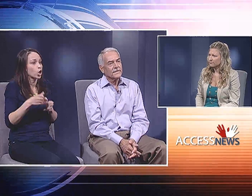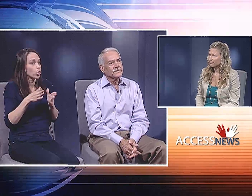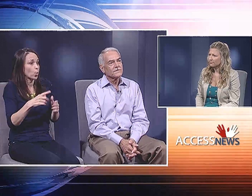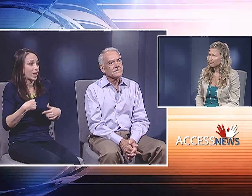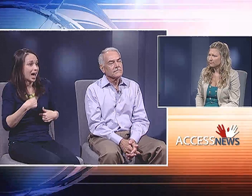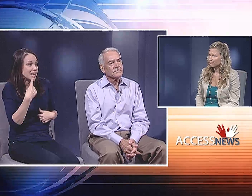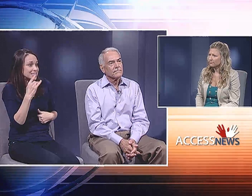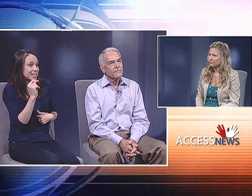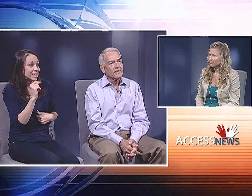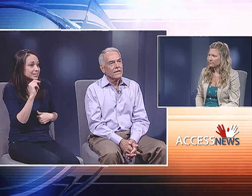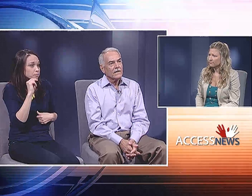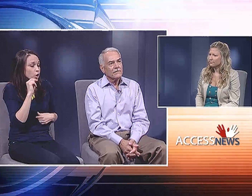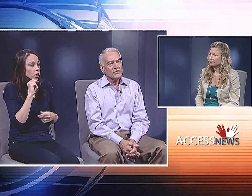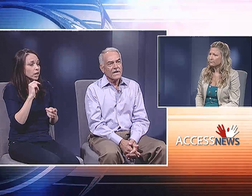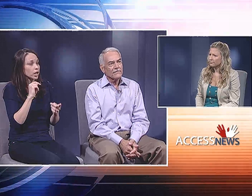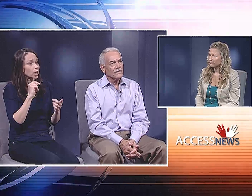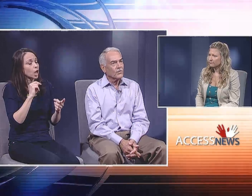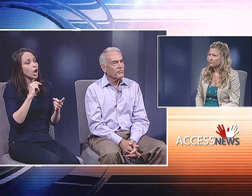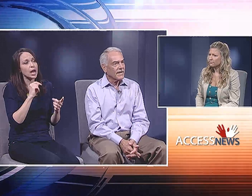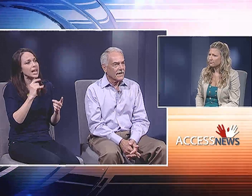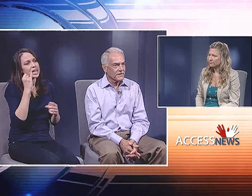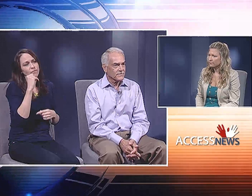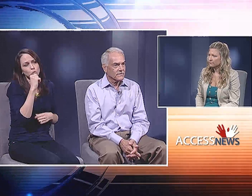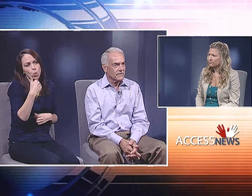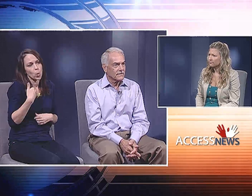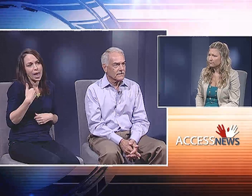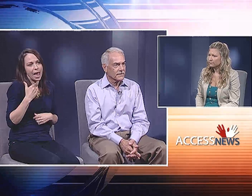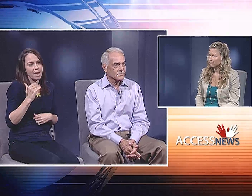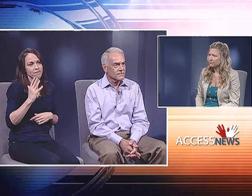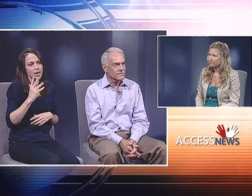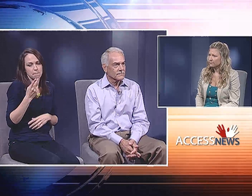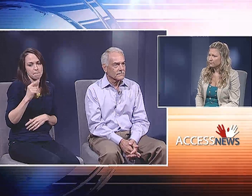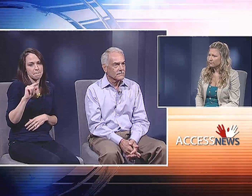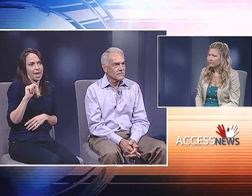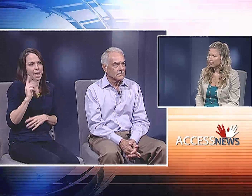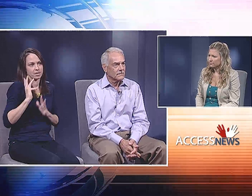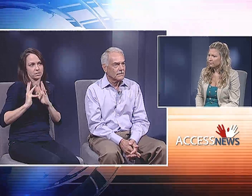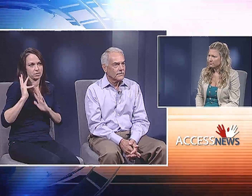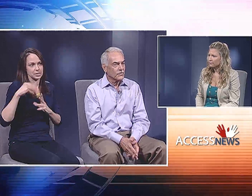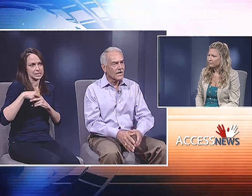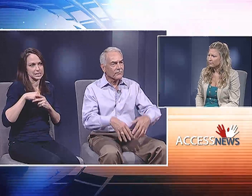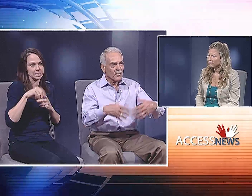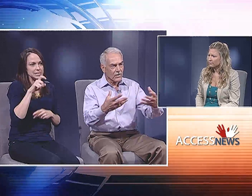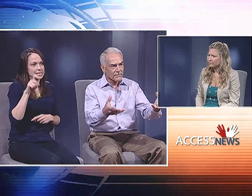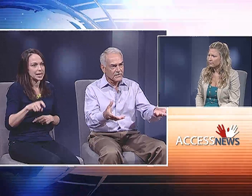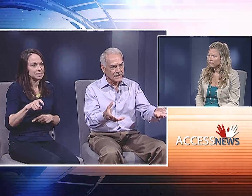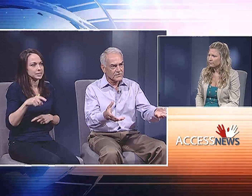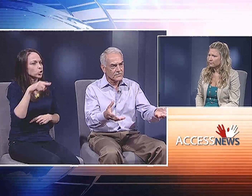The way I say it, Tamara, is, if you have no past in Texas,